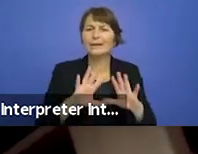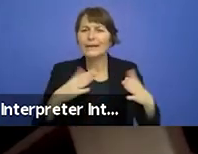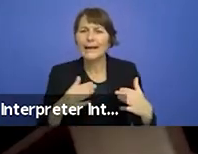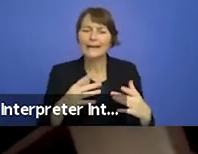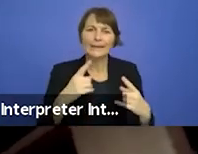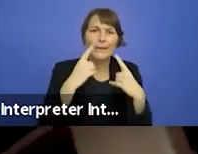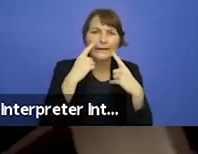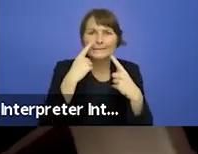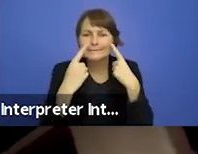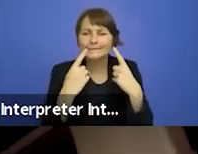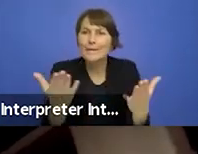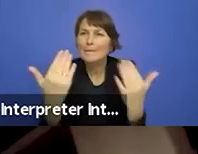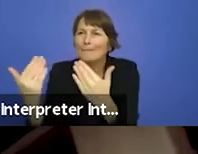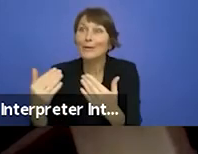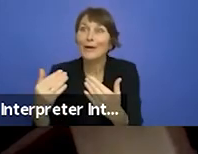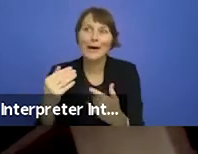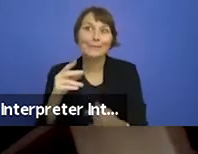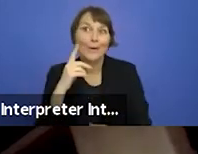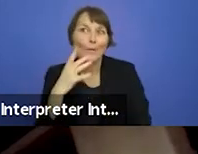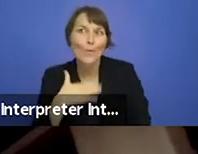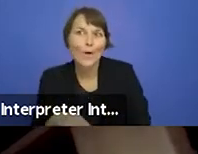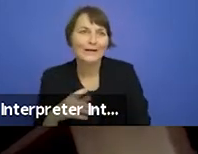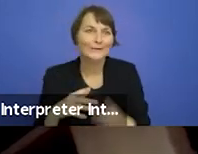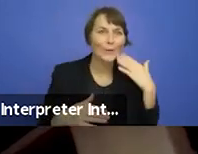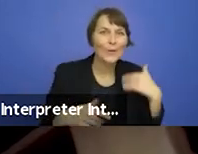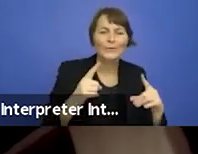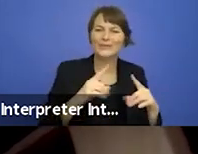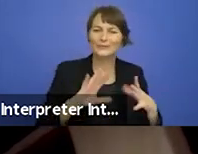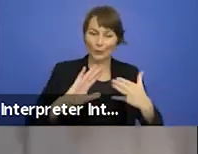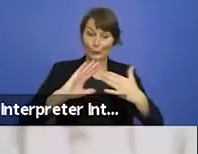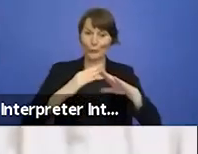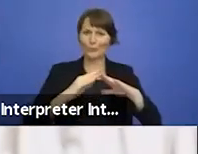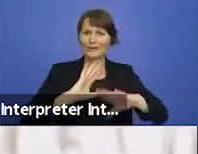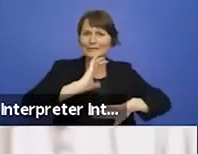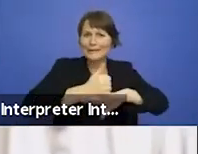In order to create our own temporary community of collaborators. Me and Judith set out to